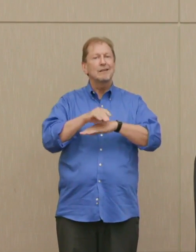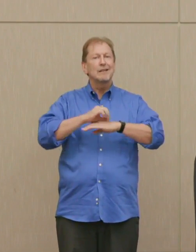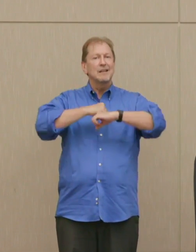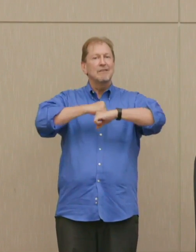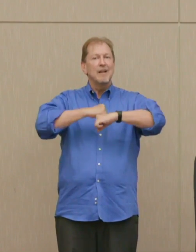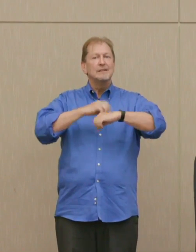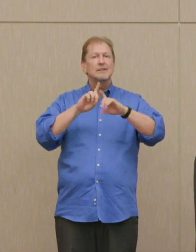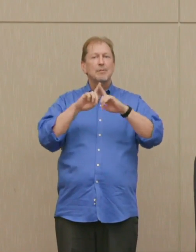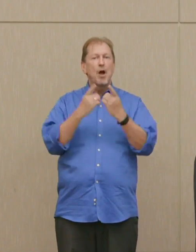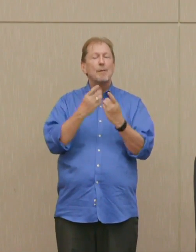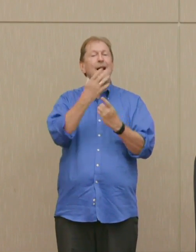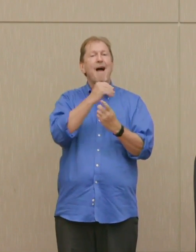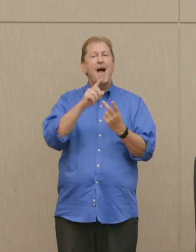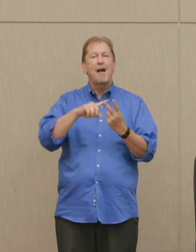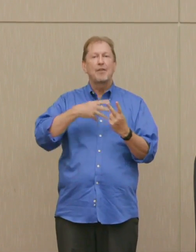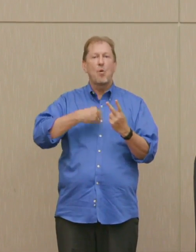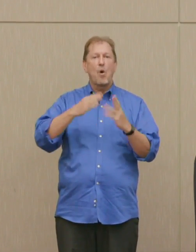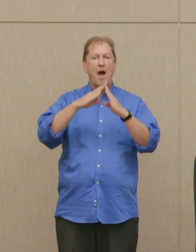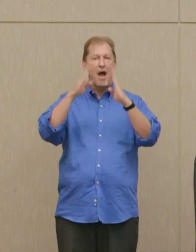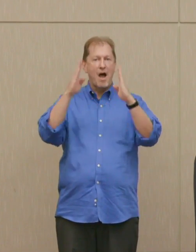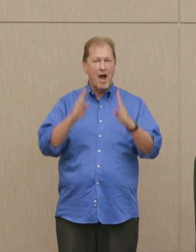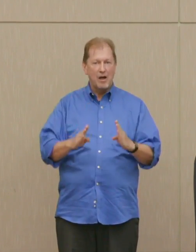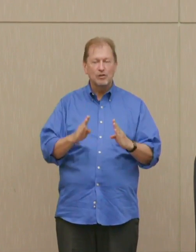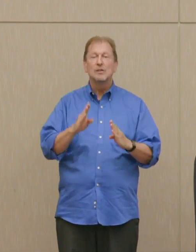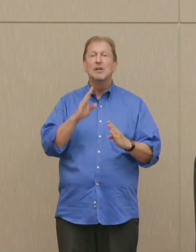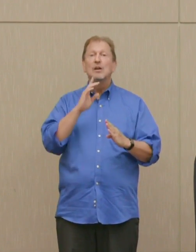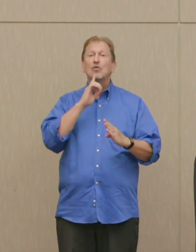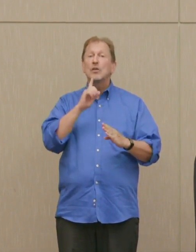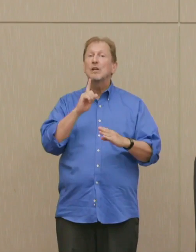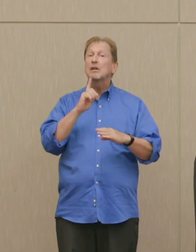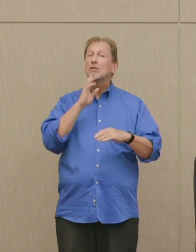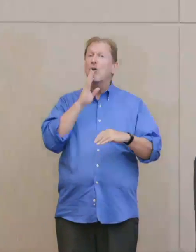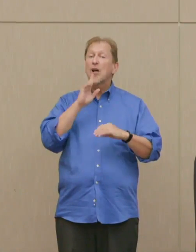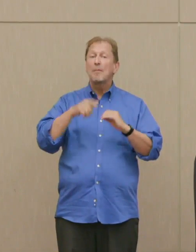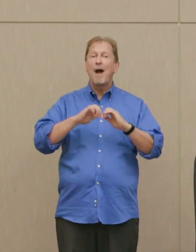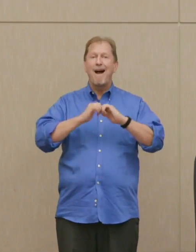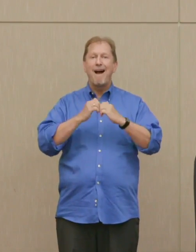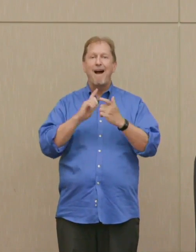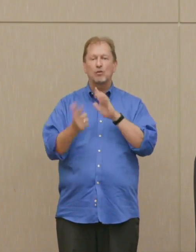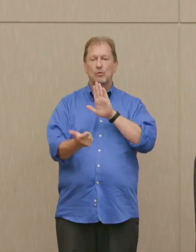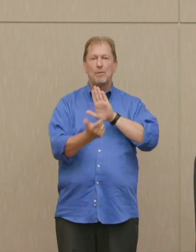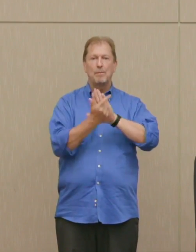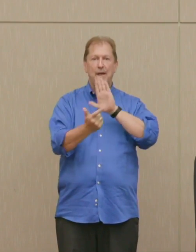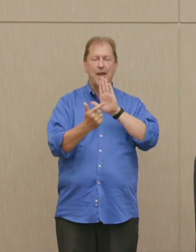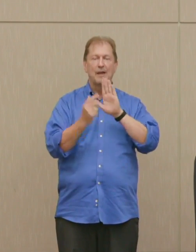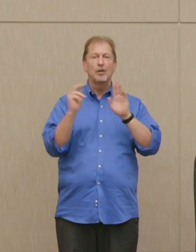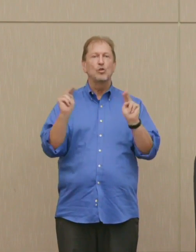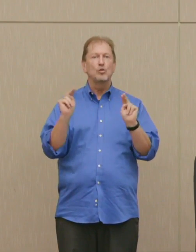in problems of the command and control of nuclear weapons, nuclear war plans, and crisis decision making.